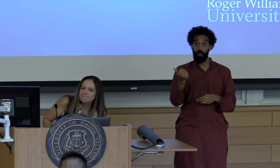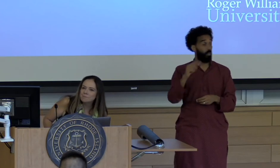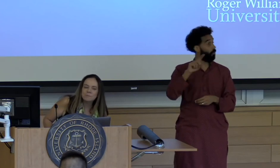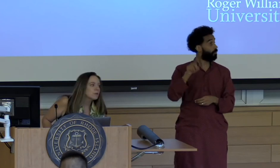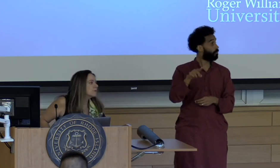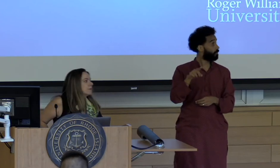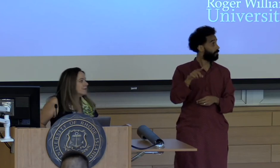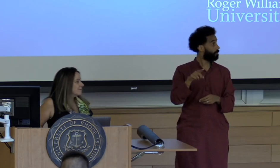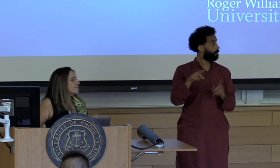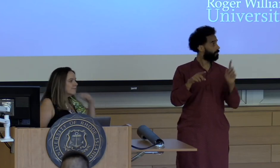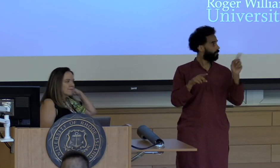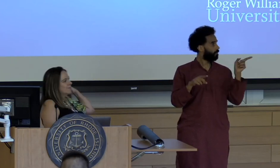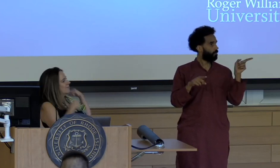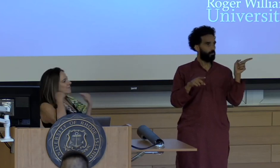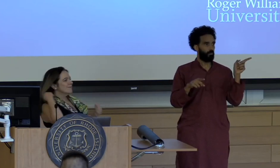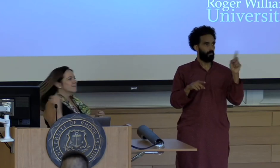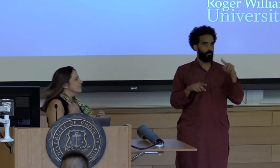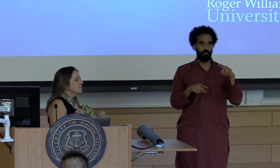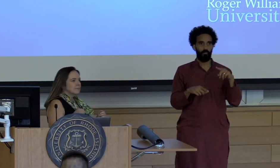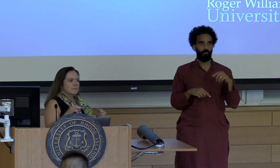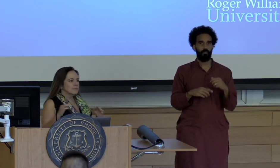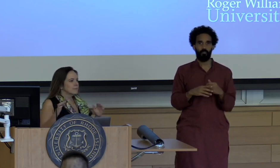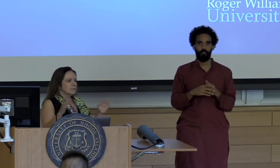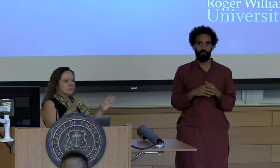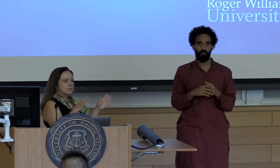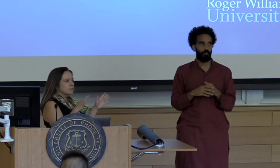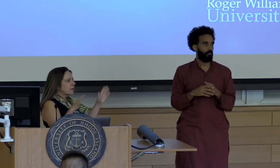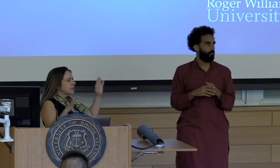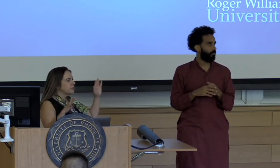Hello How do we infuse these change?